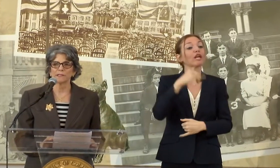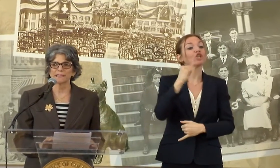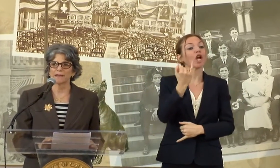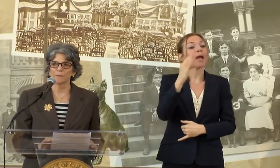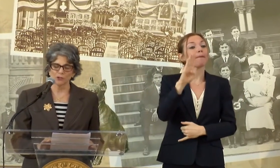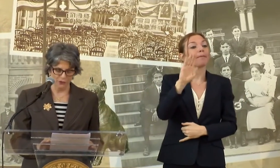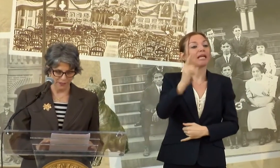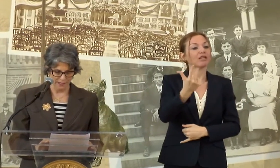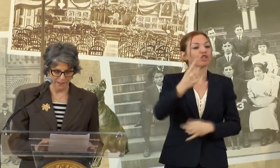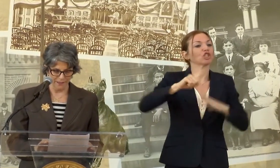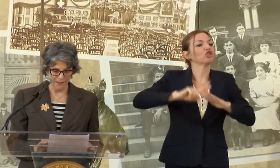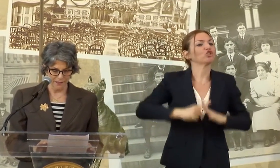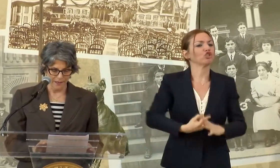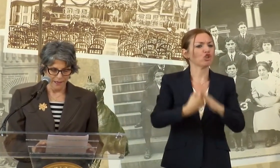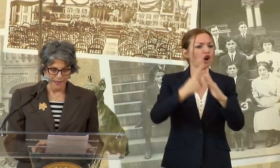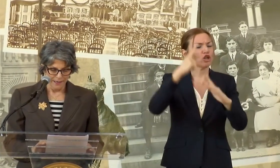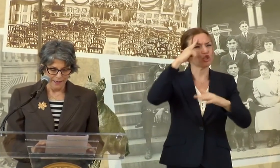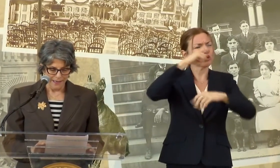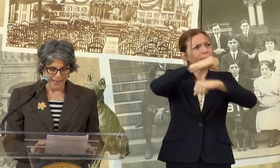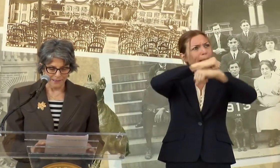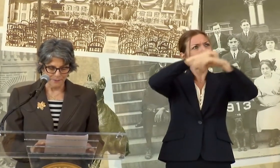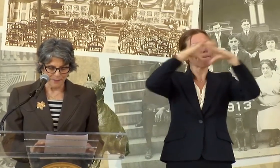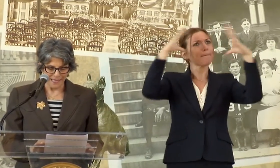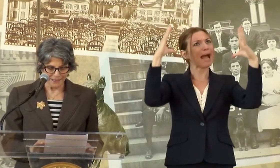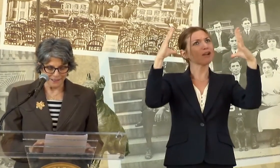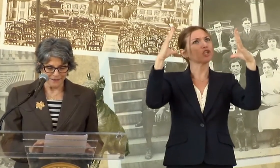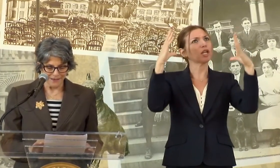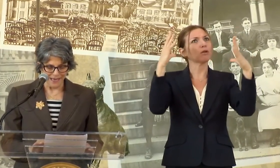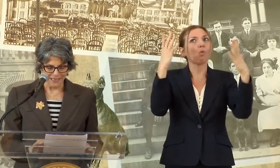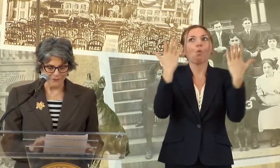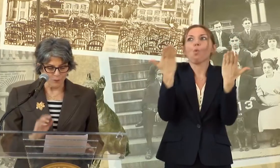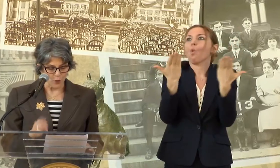ESTATE OPPORTUNITY AND COMPELLING AND EVEN MORE